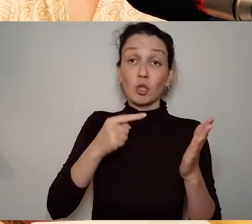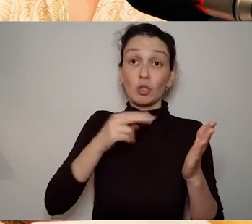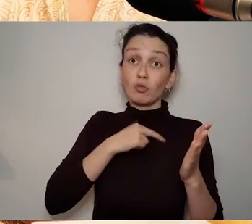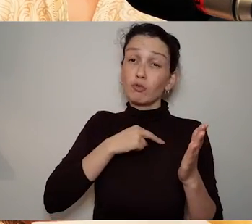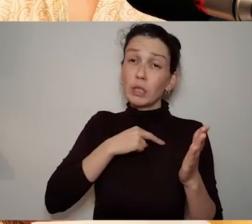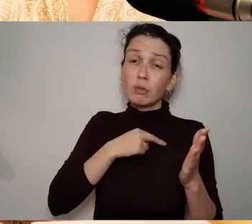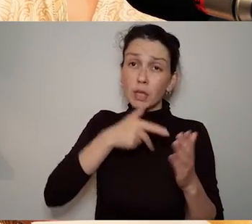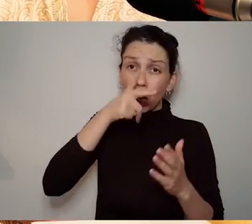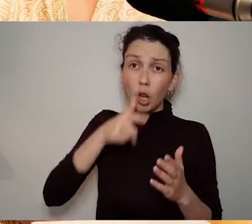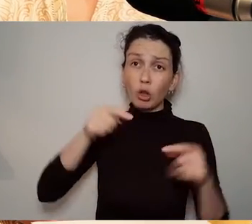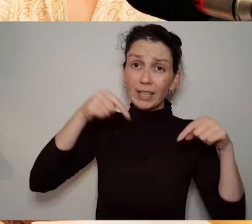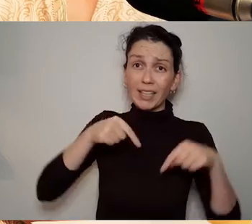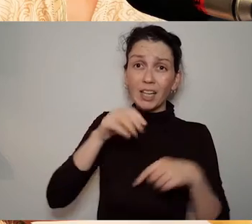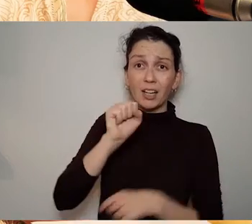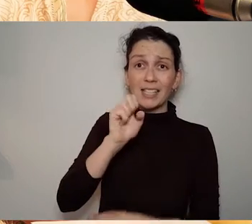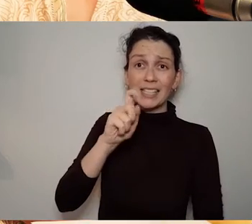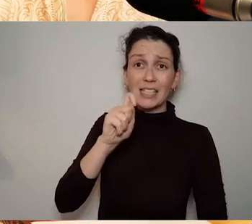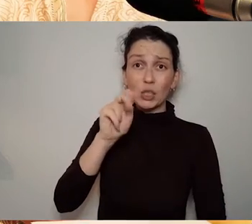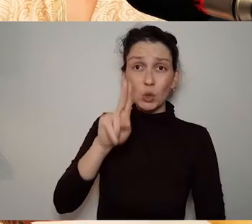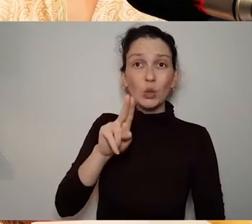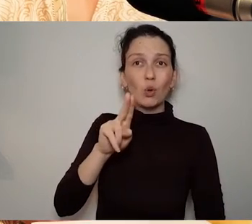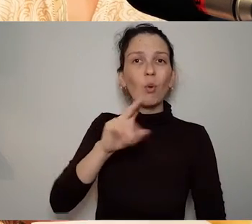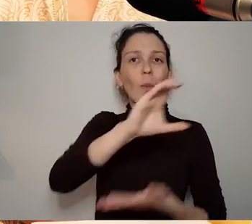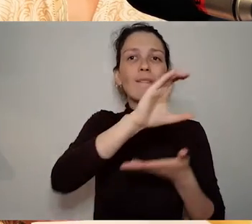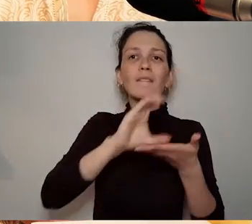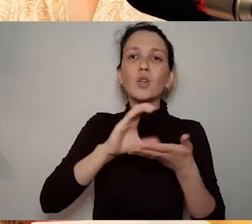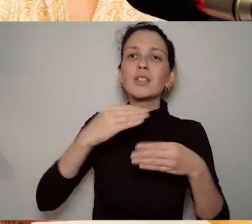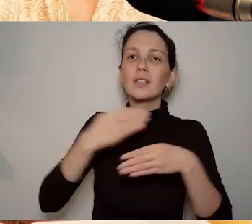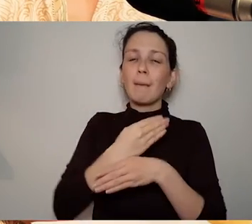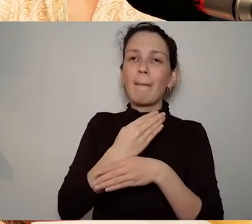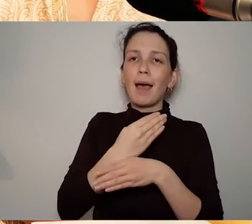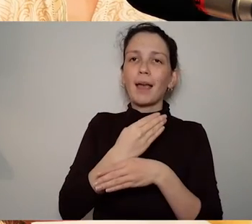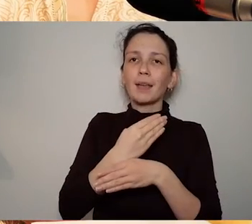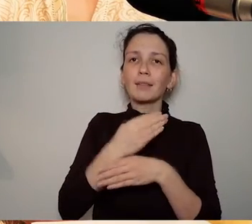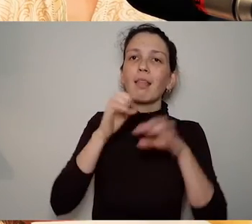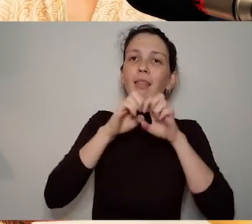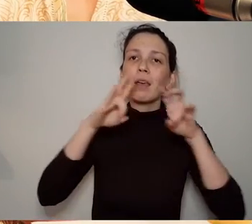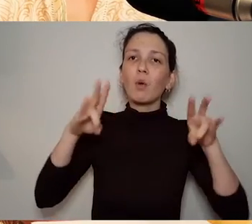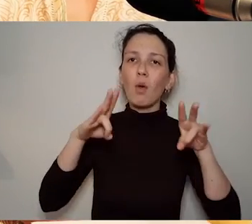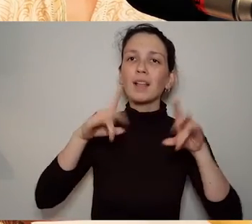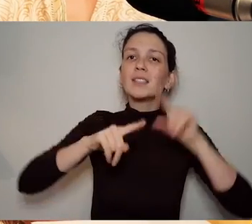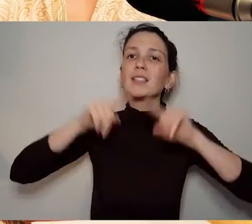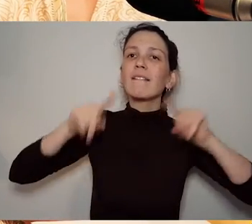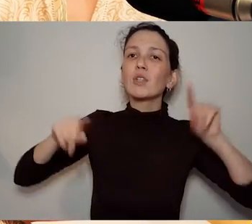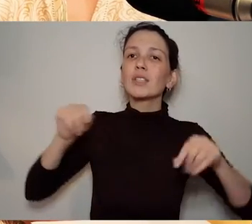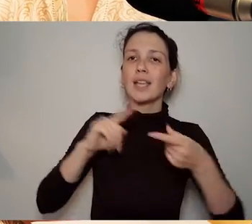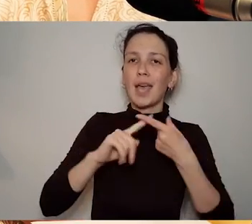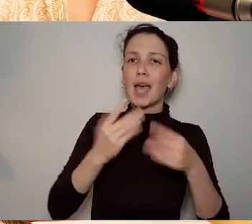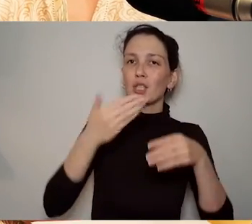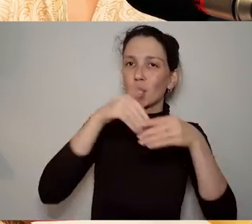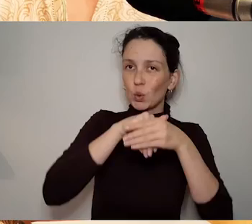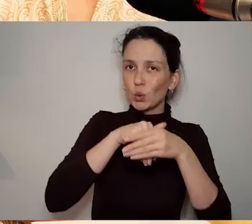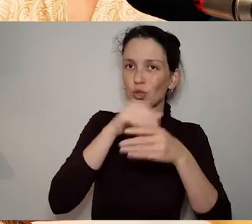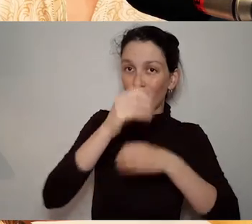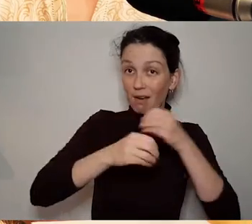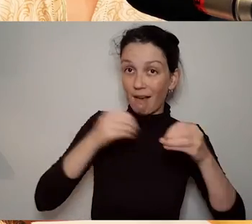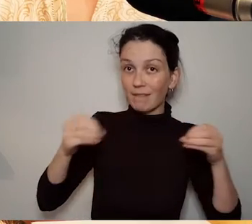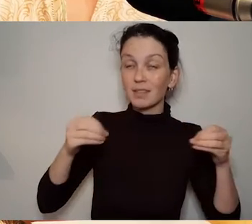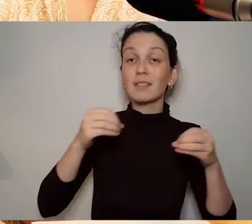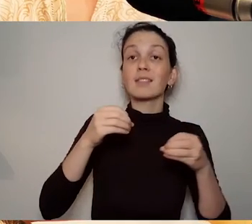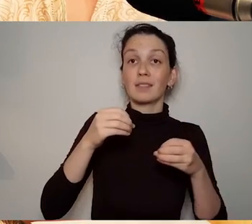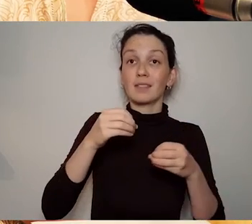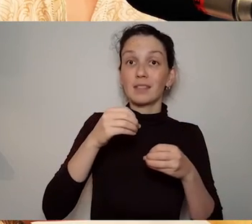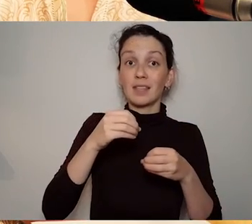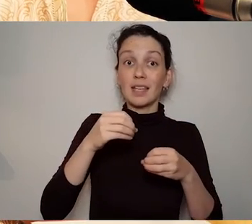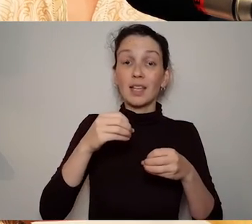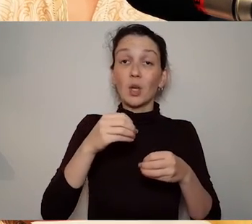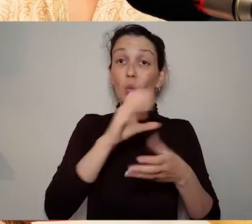Research Connexions in the in the second instance and those workshops and that funding allowed us to